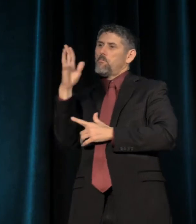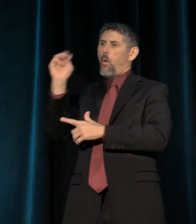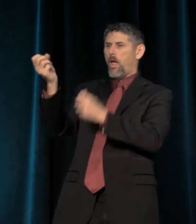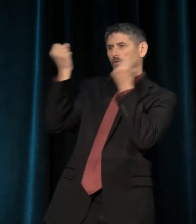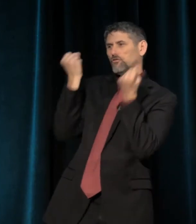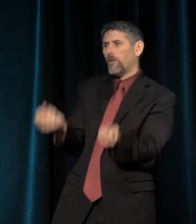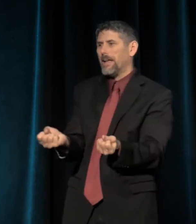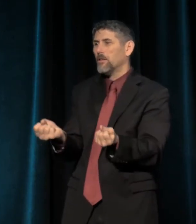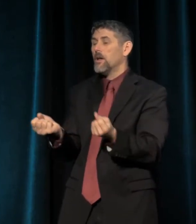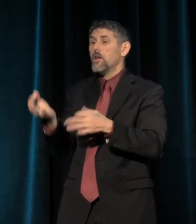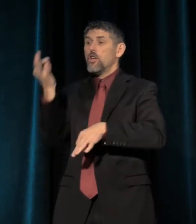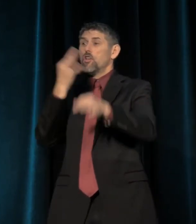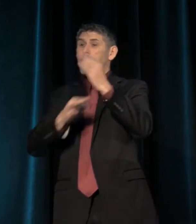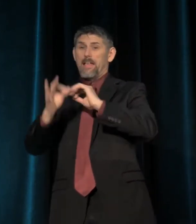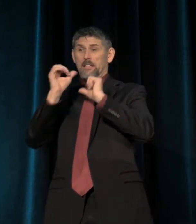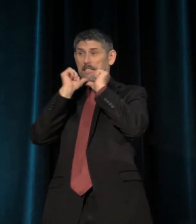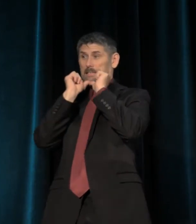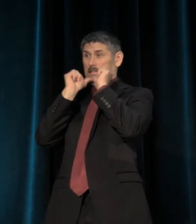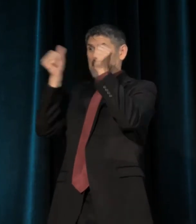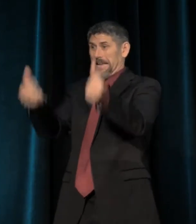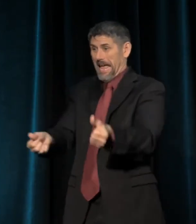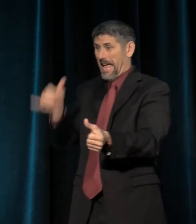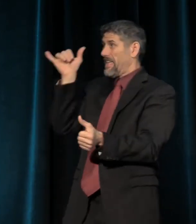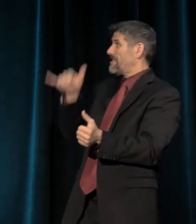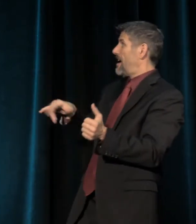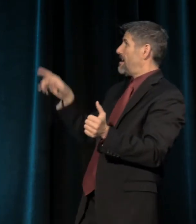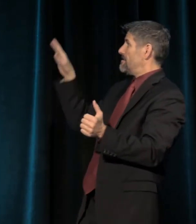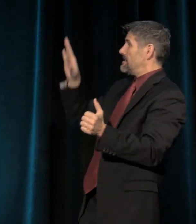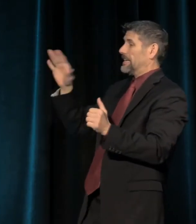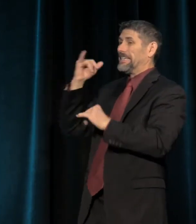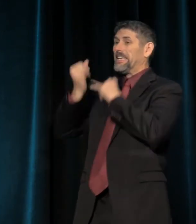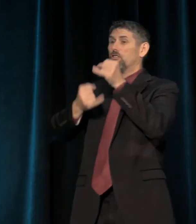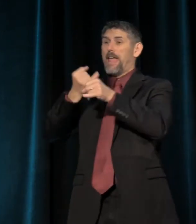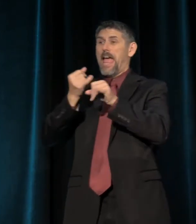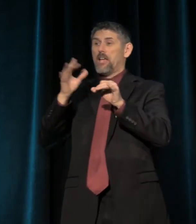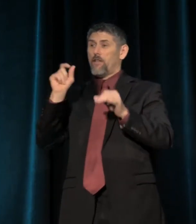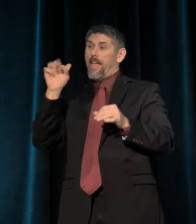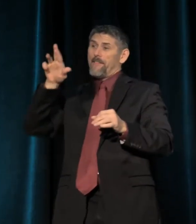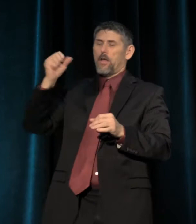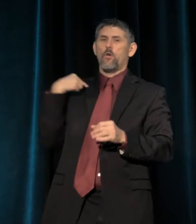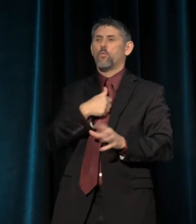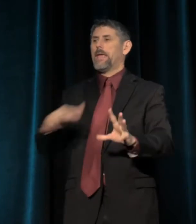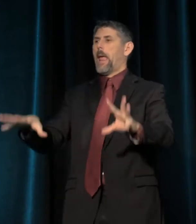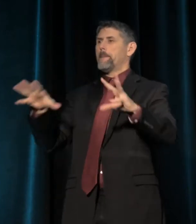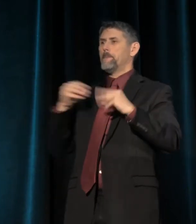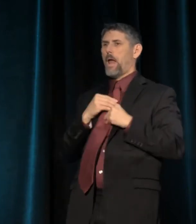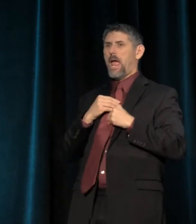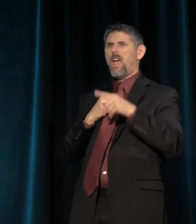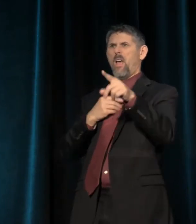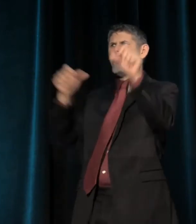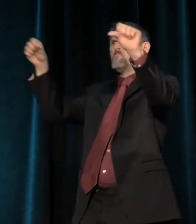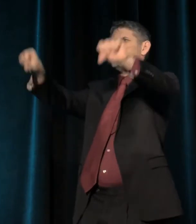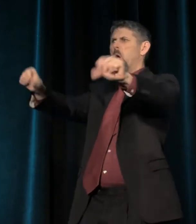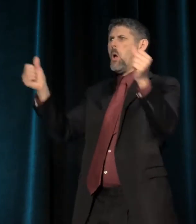Rather than deny this elemental nature of international affairs, we embrace it, right?